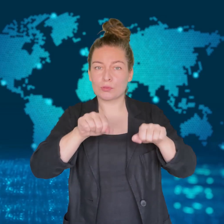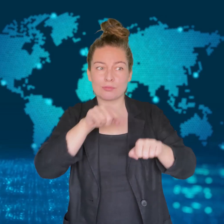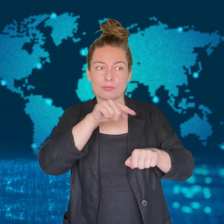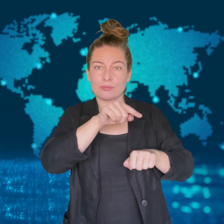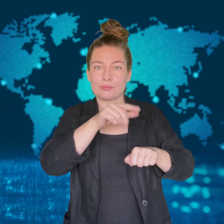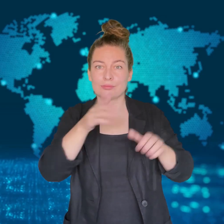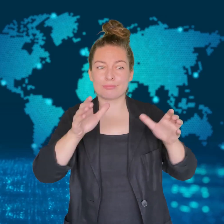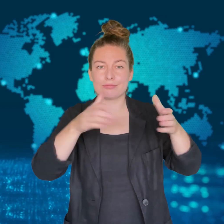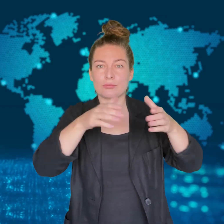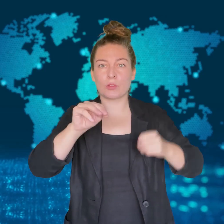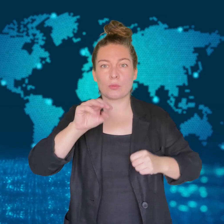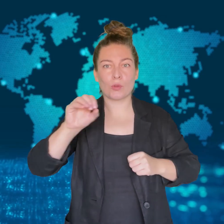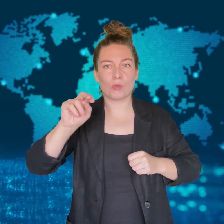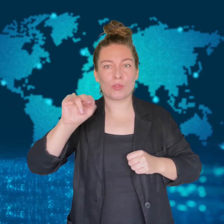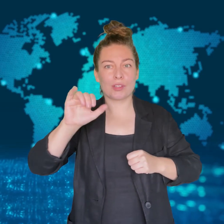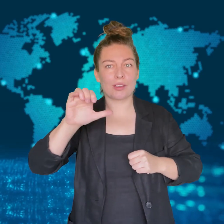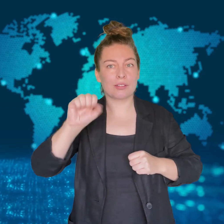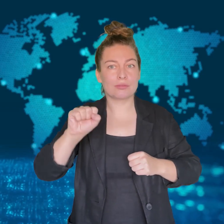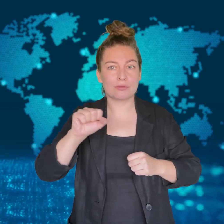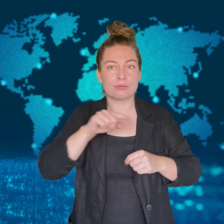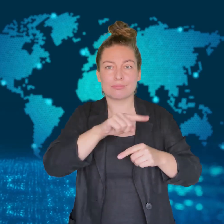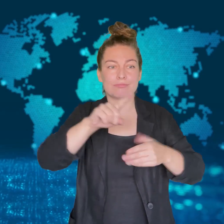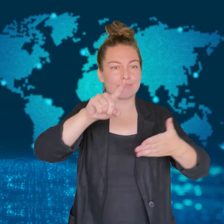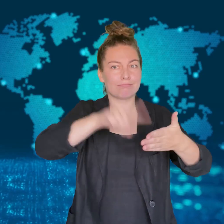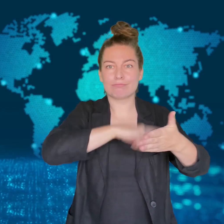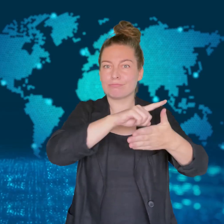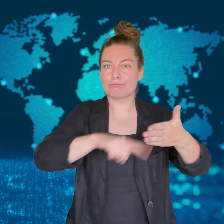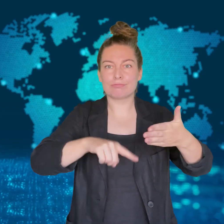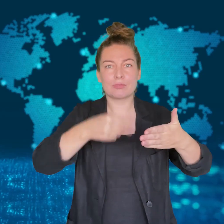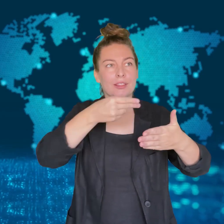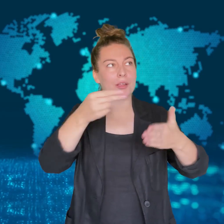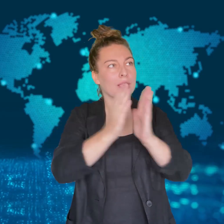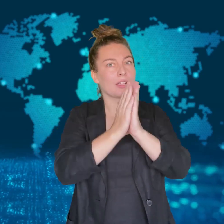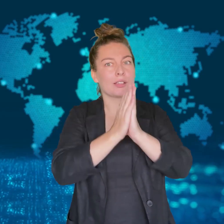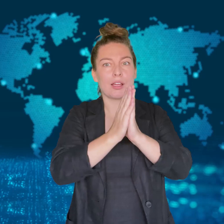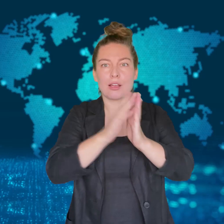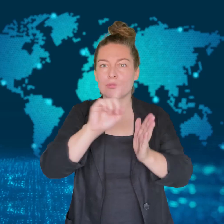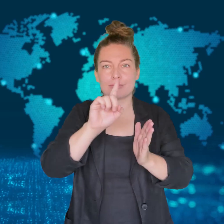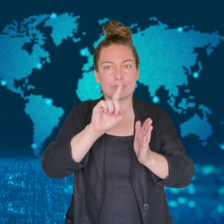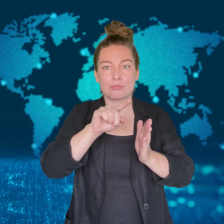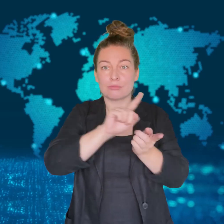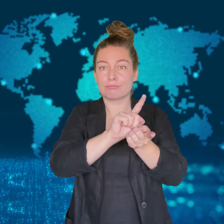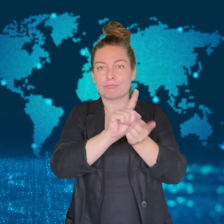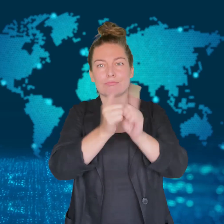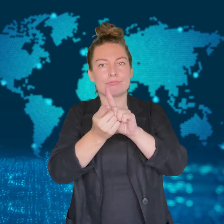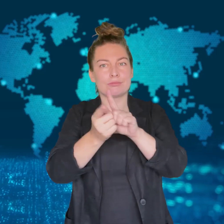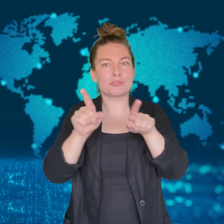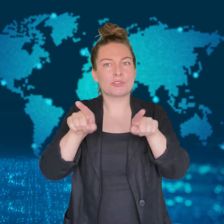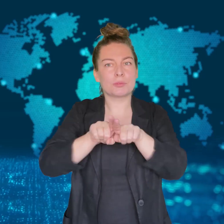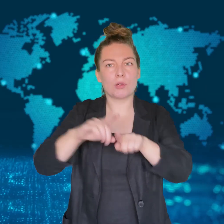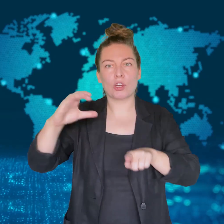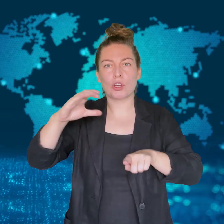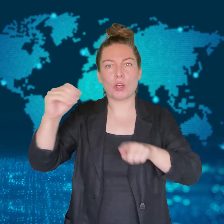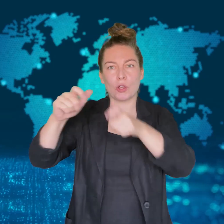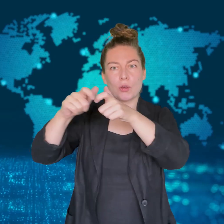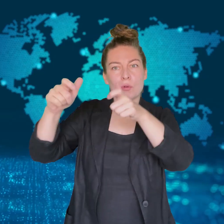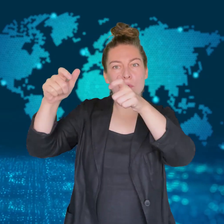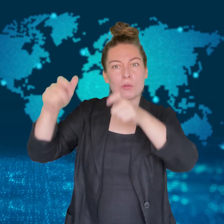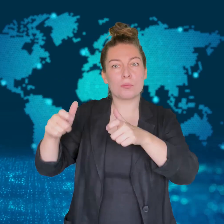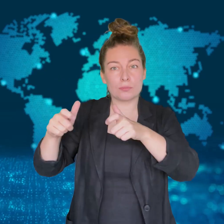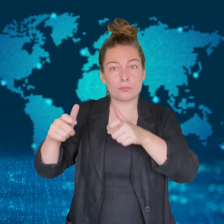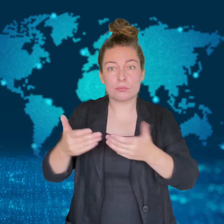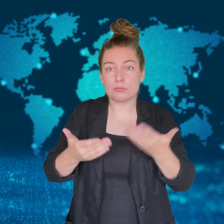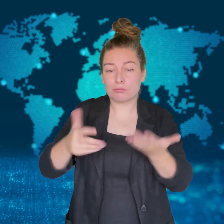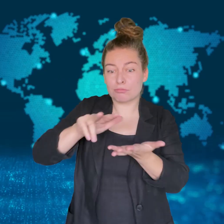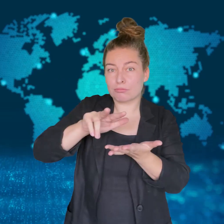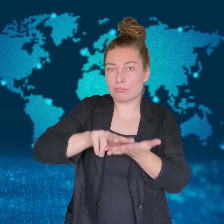If the court accepts the government's request,